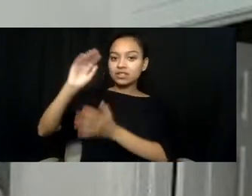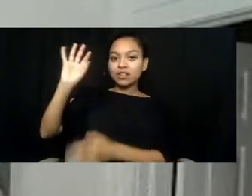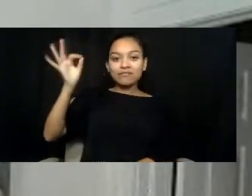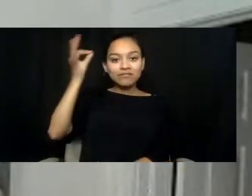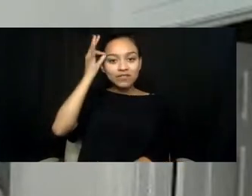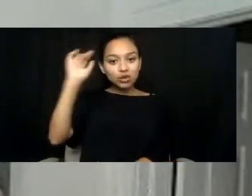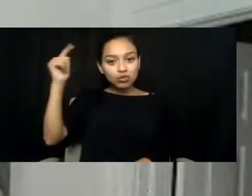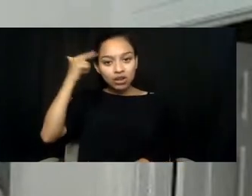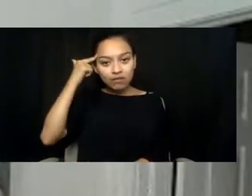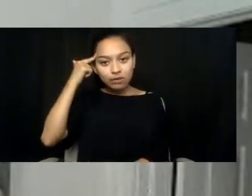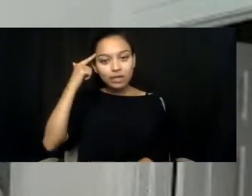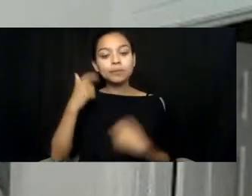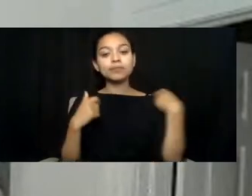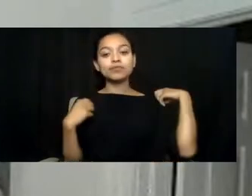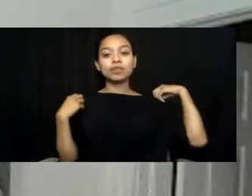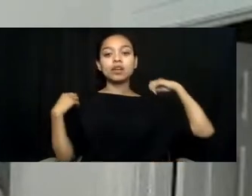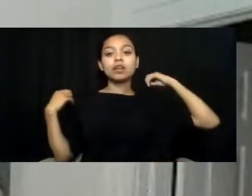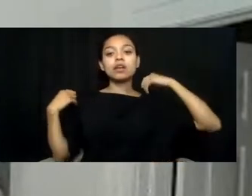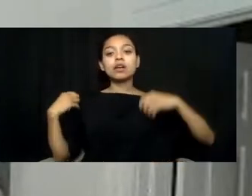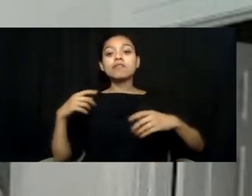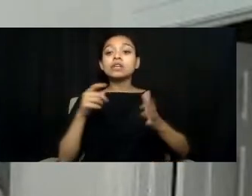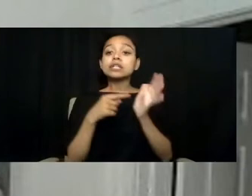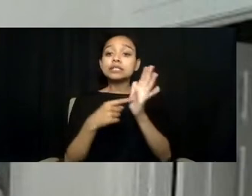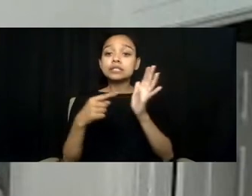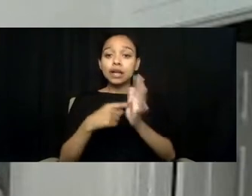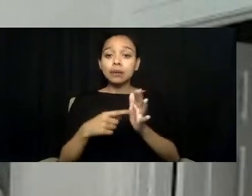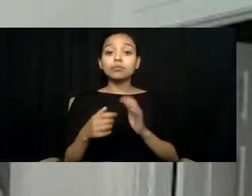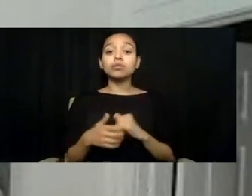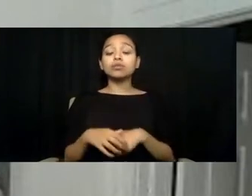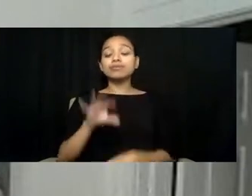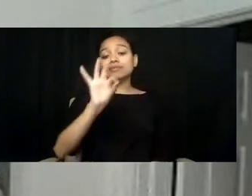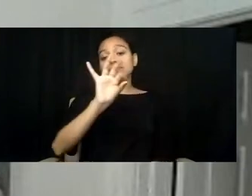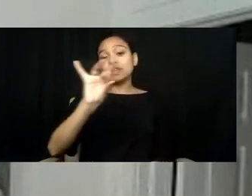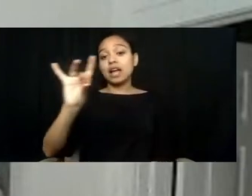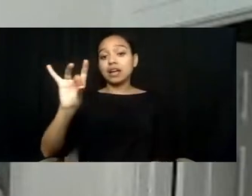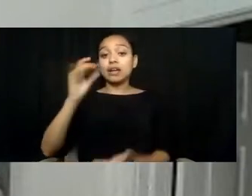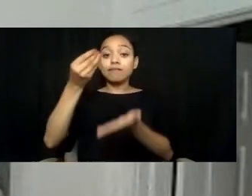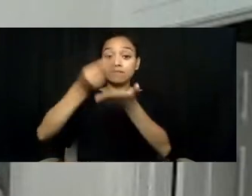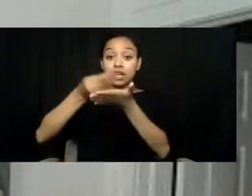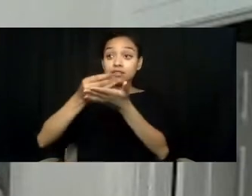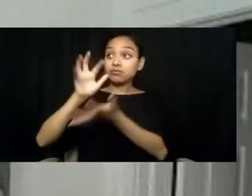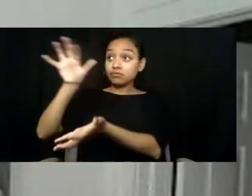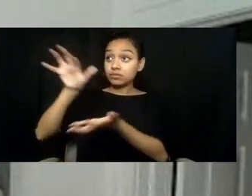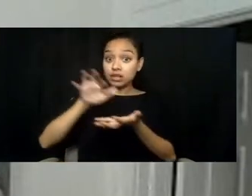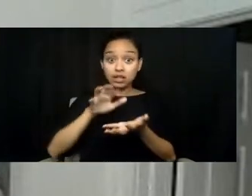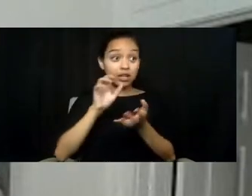For example, with the 988 funding that is coming to the states,